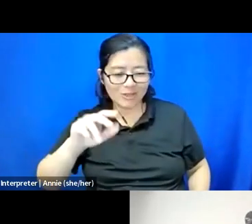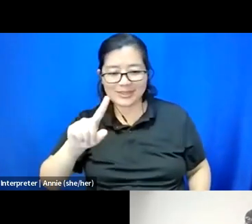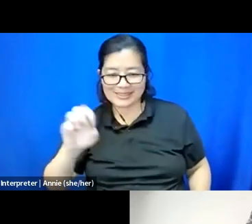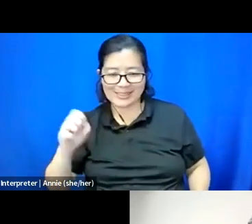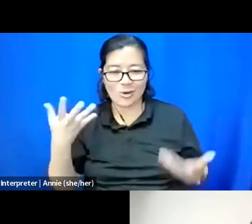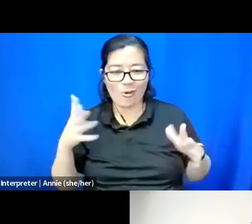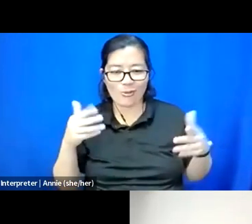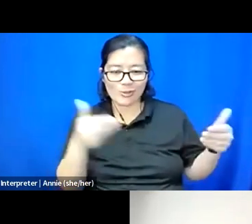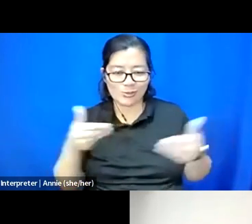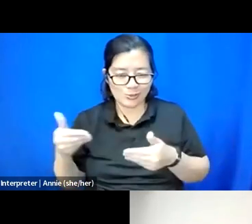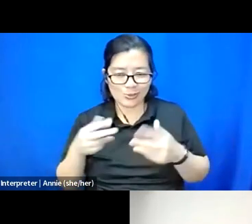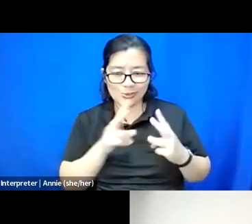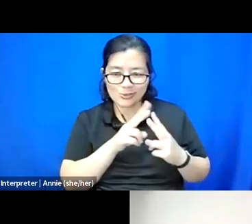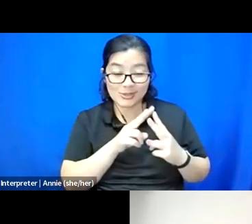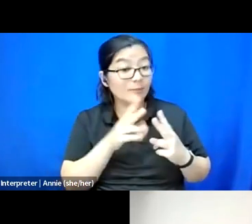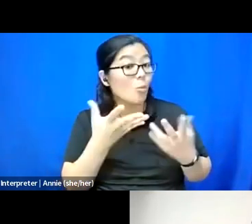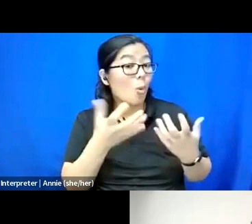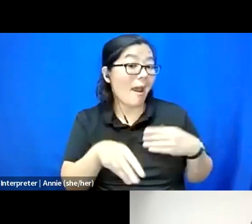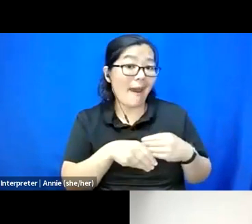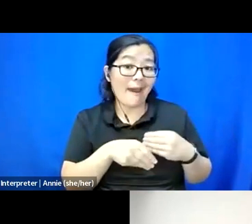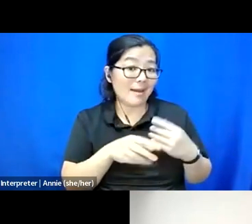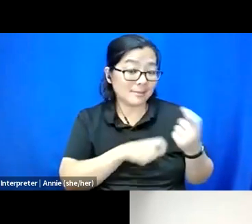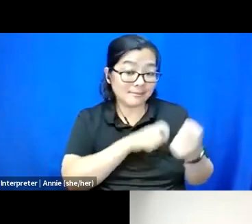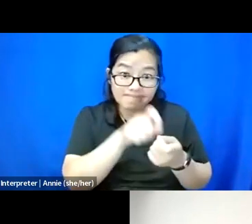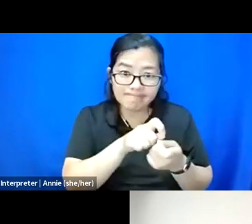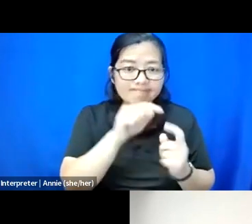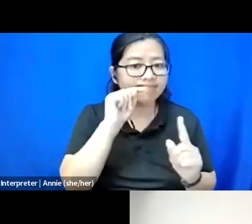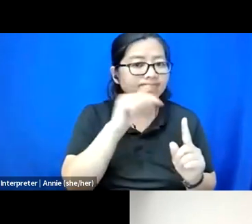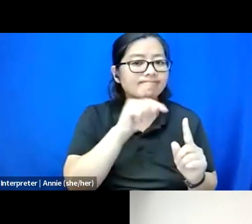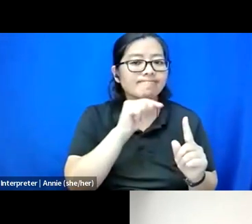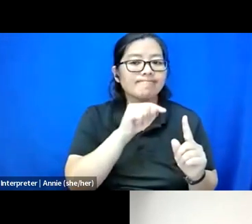If there's anything that you would like to add specifically in relationship to, like,